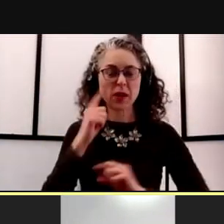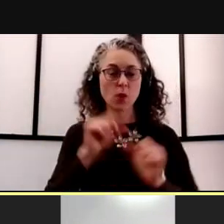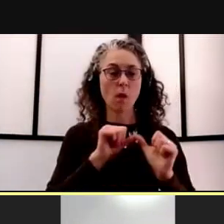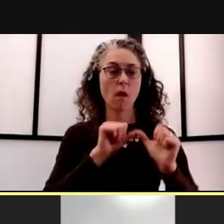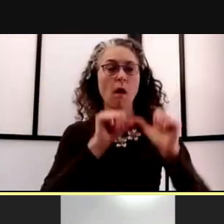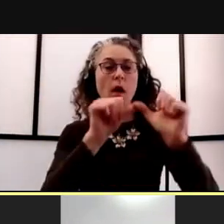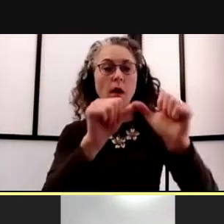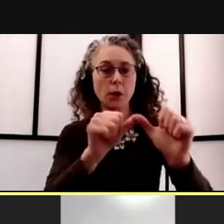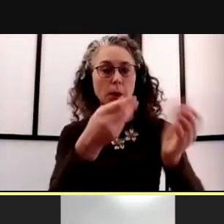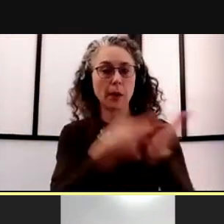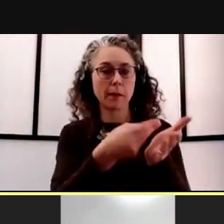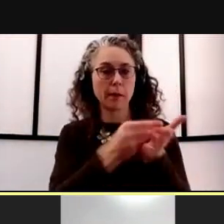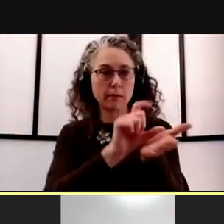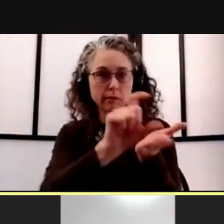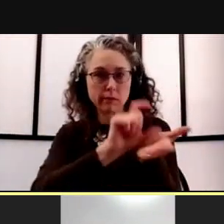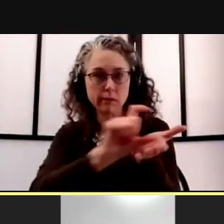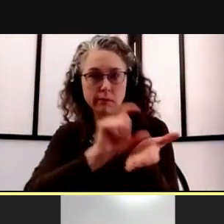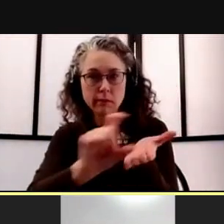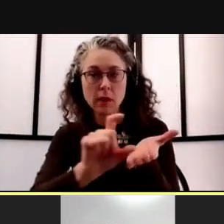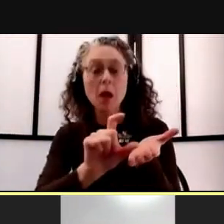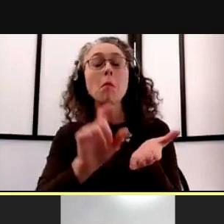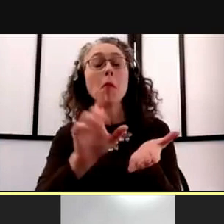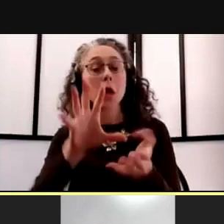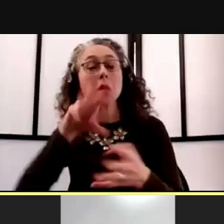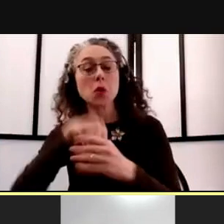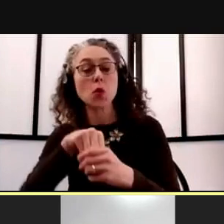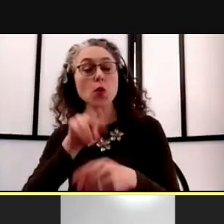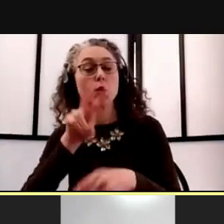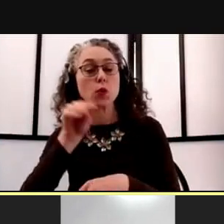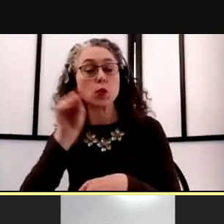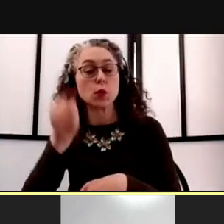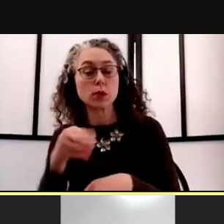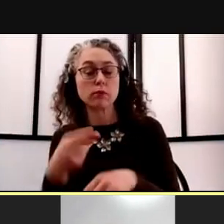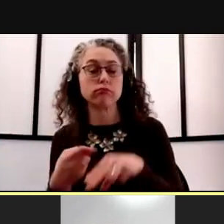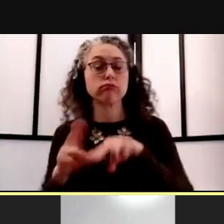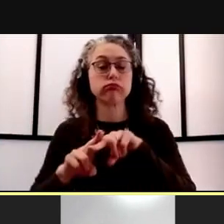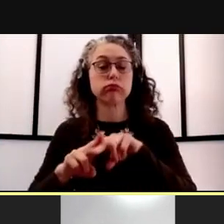but did include 2% in one time funds to cover operations